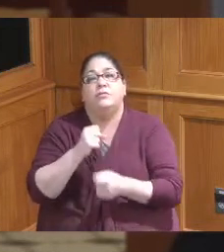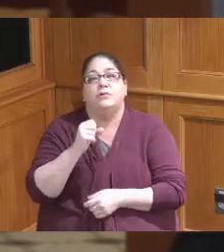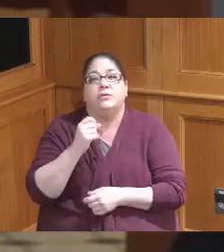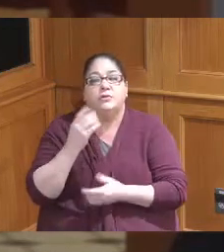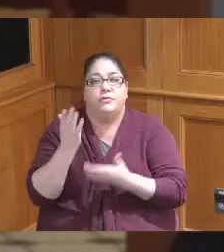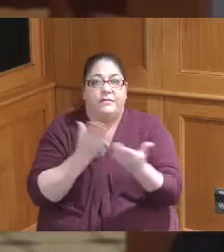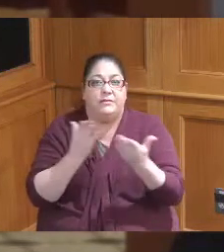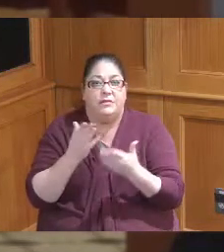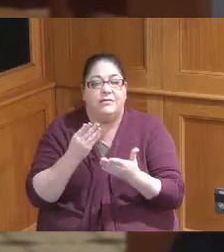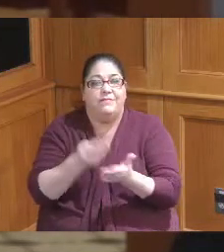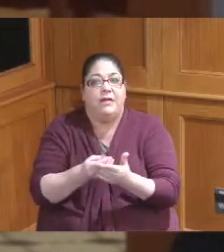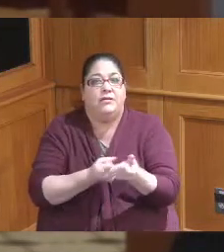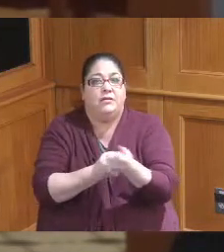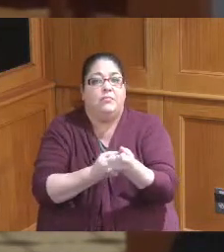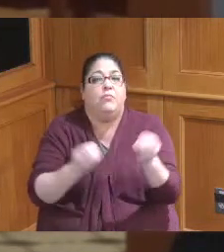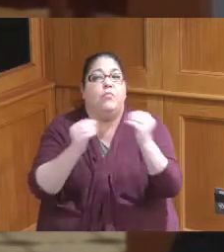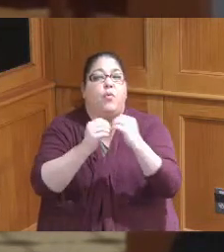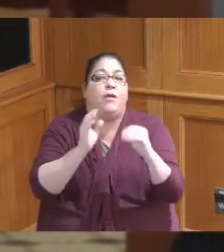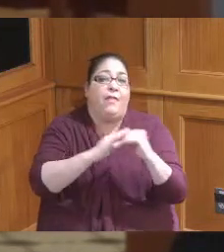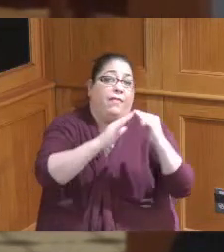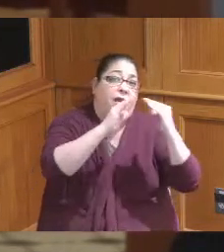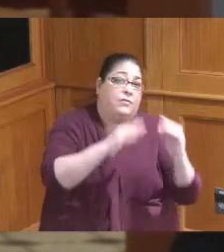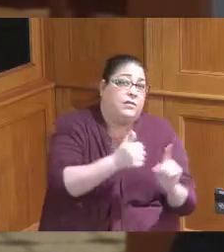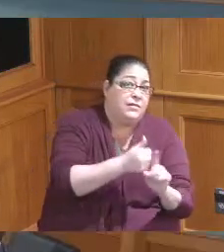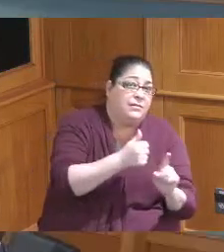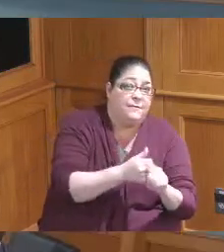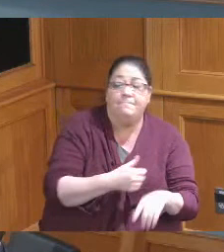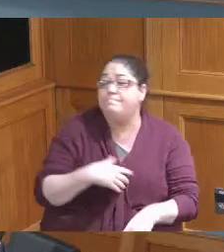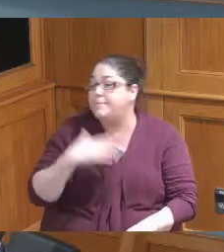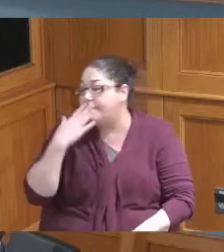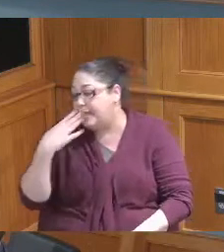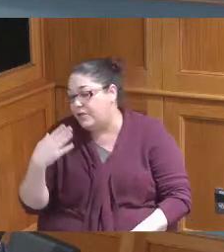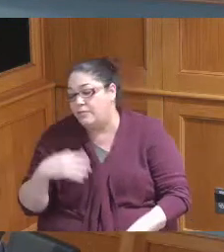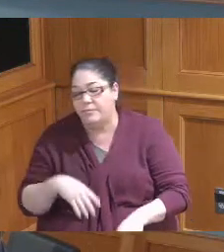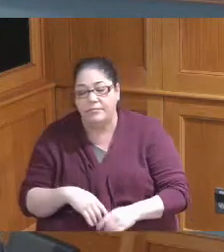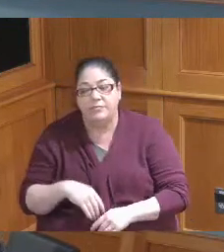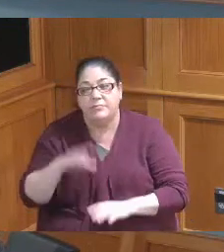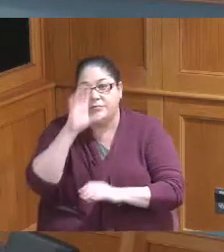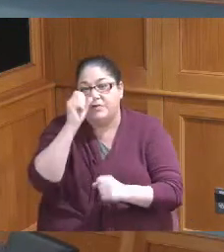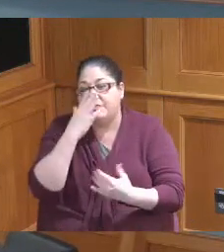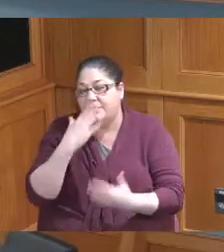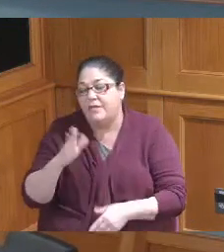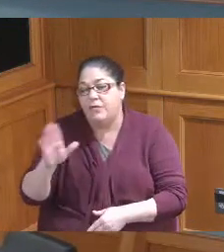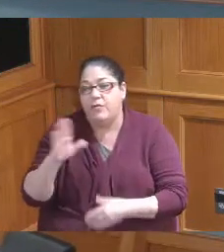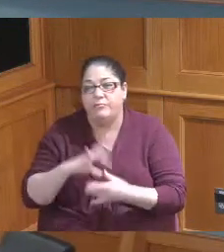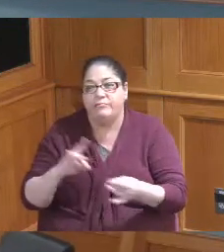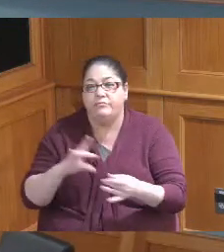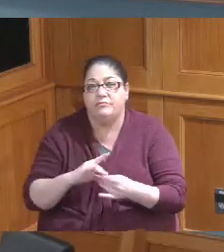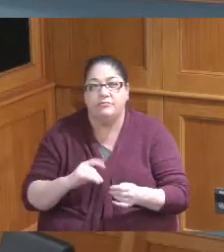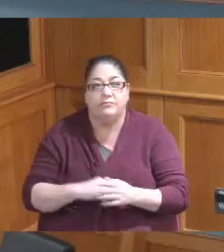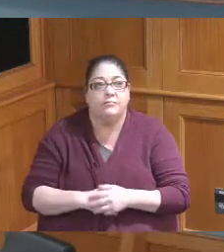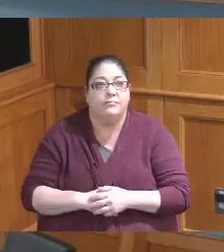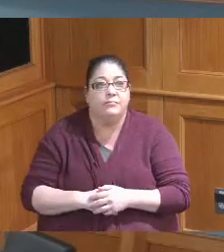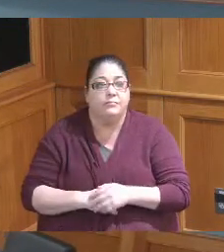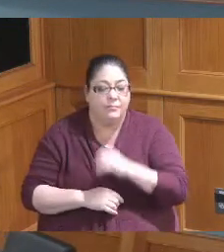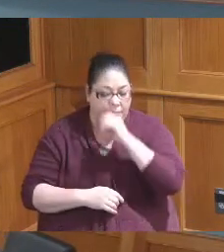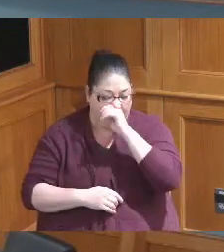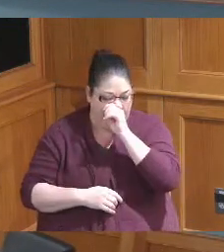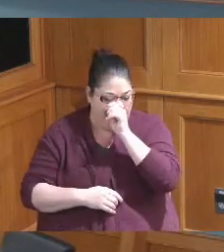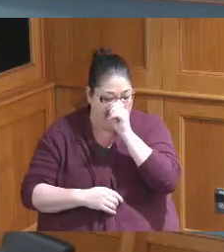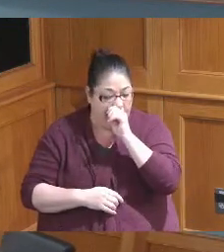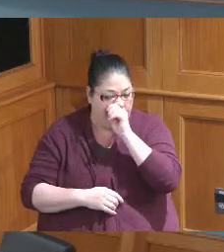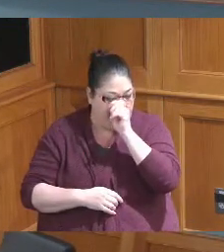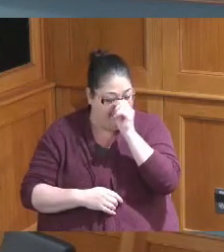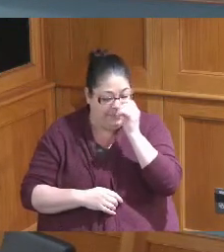million thank you all very much thank you for your testimony I was just wondering was there anything